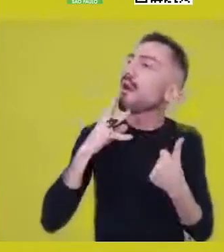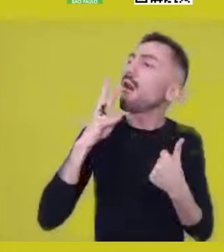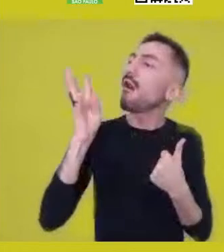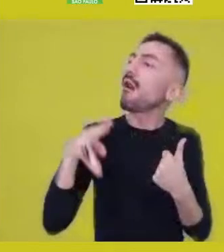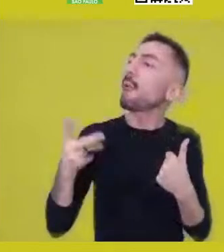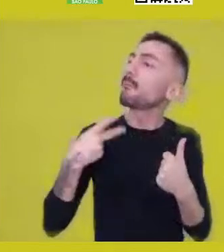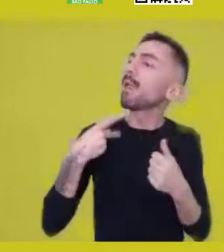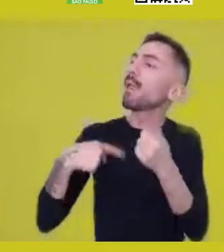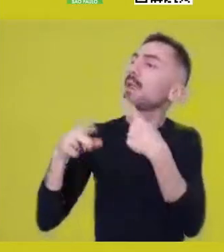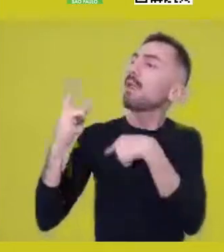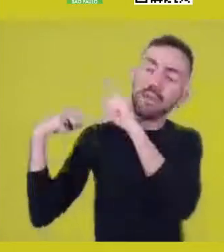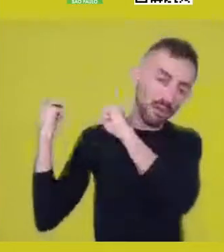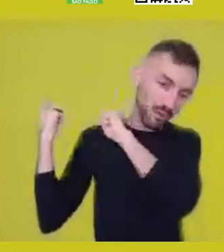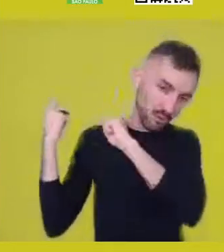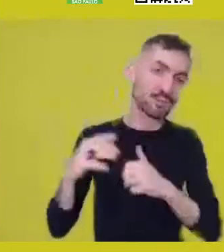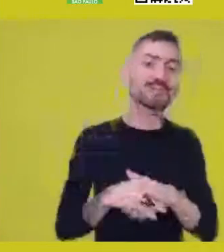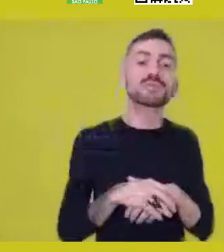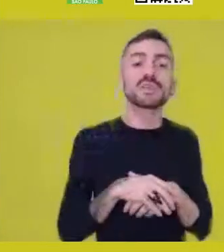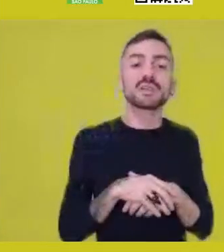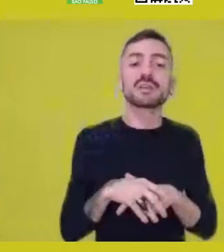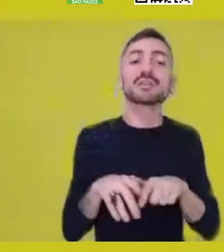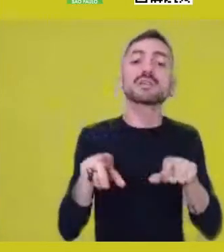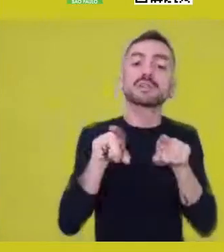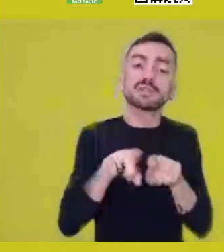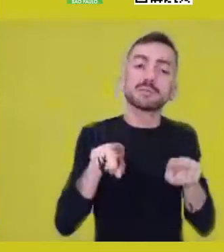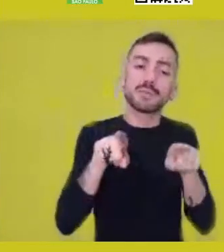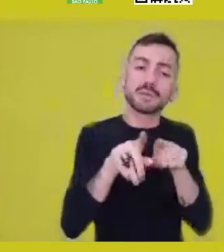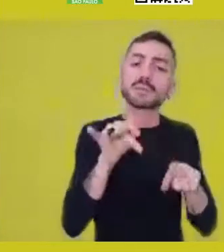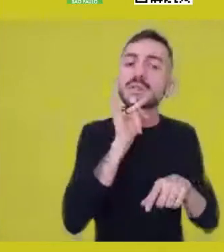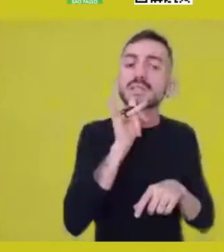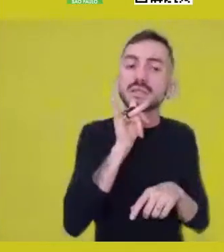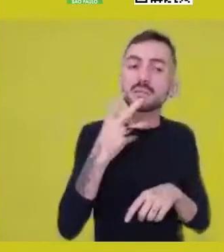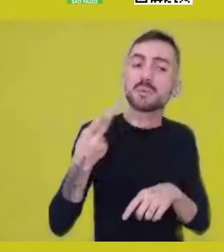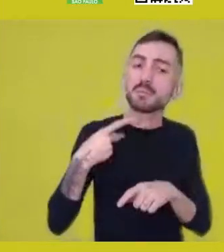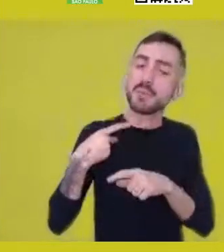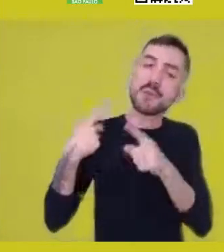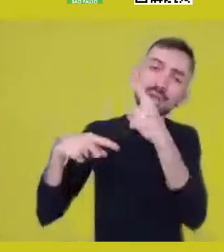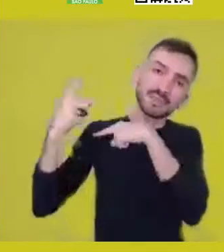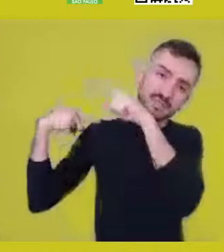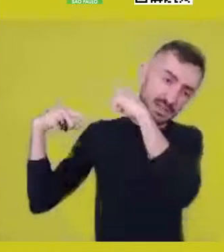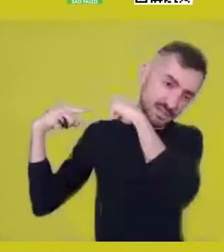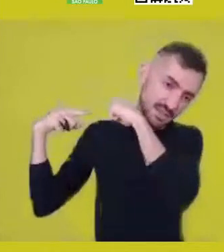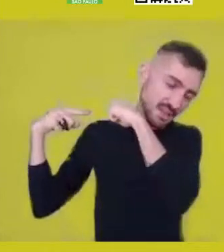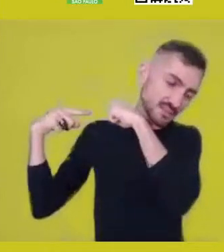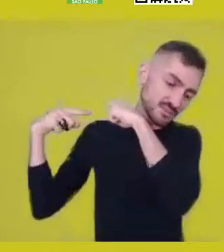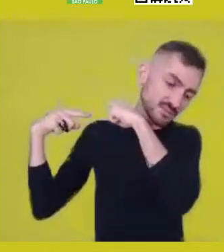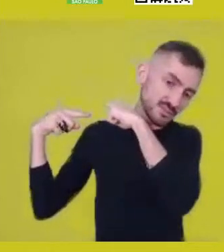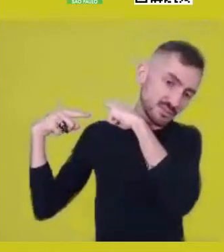and recognize also the elements that conjugate my ancestry, for instance, if I were to bring this to a more personal field,